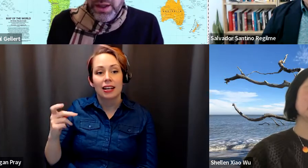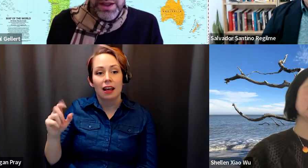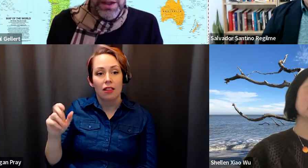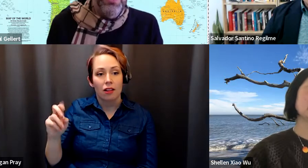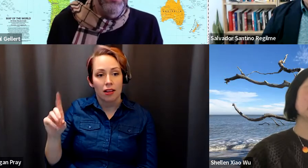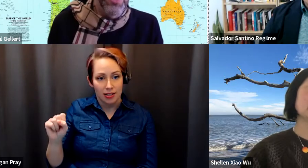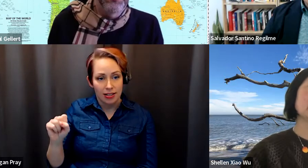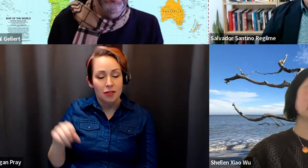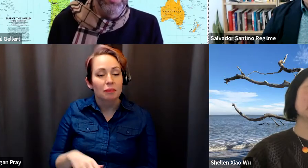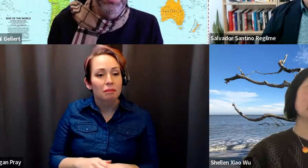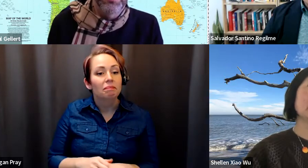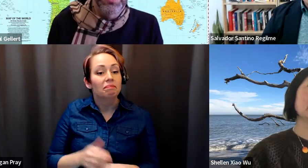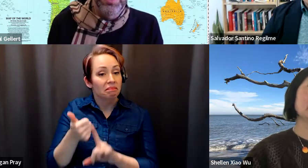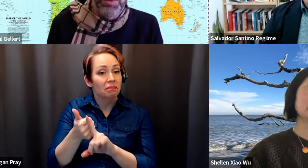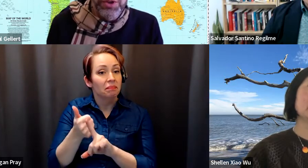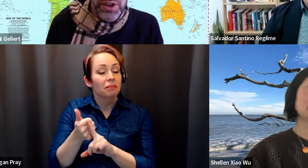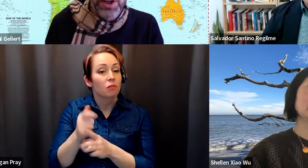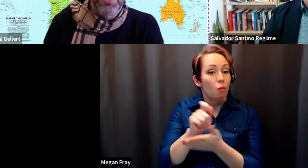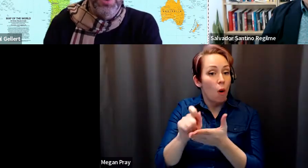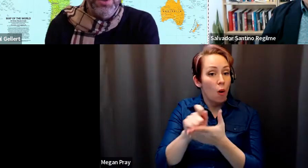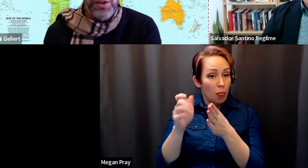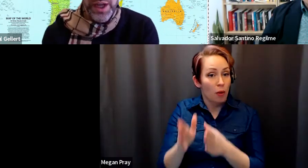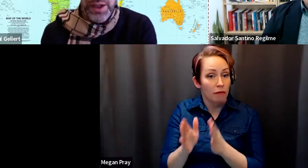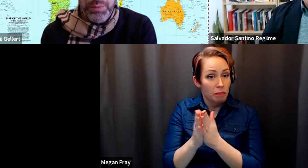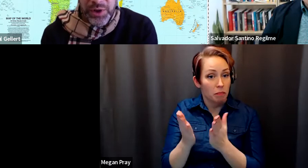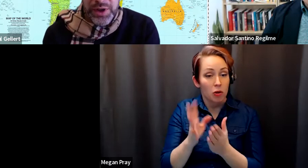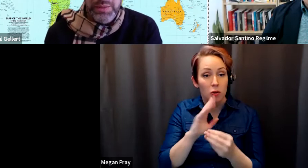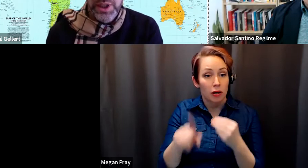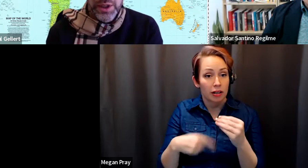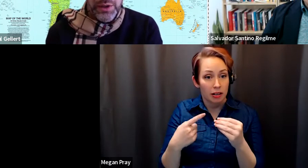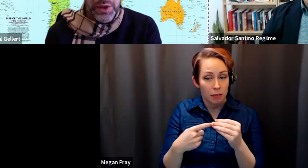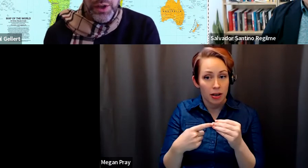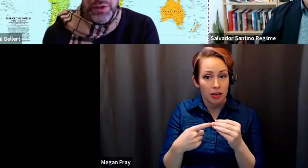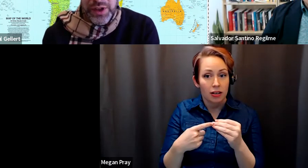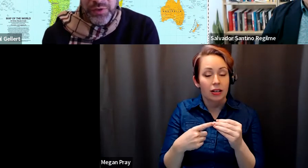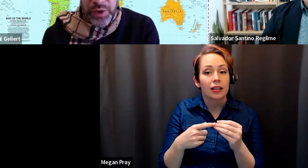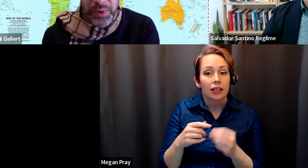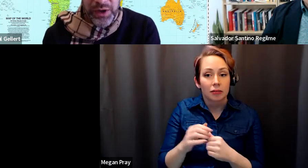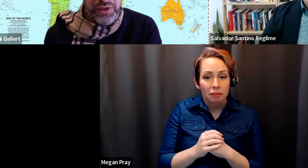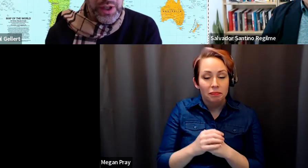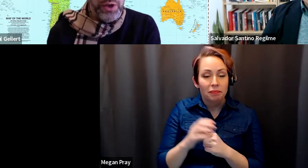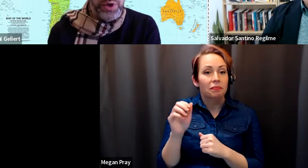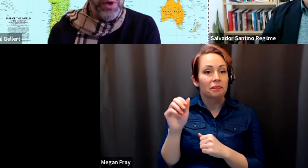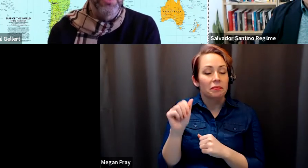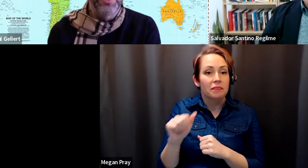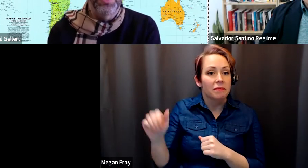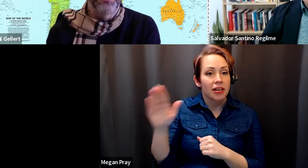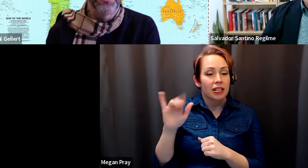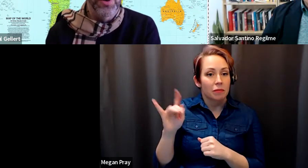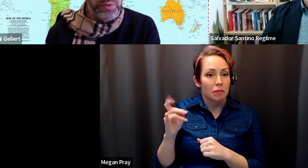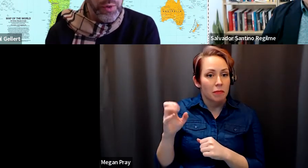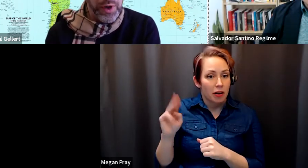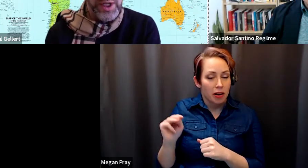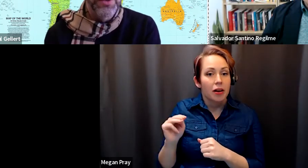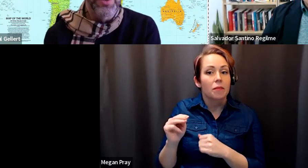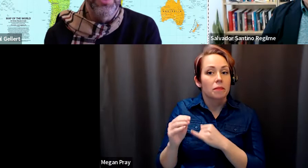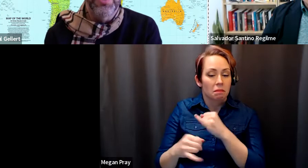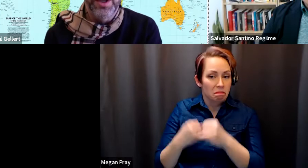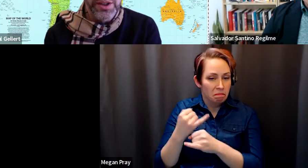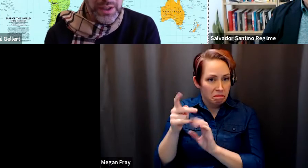Paul Gellert: He is the author of a book that he will be talking on today called eight imperium the United States, foreign policy and human rights in post cold war Southeast Asia.